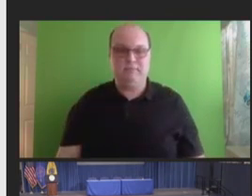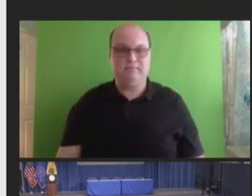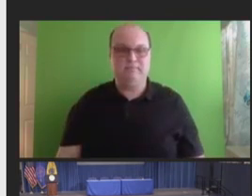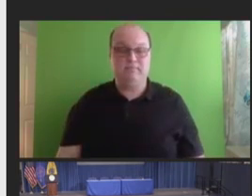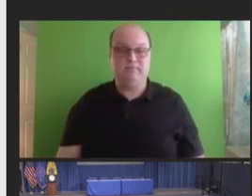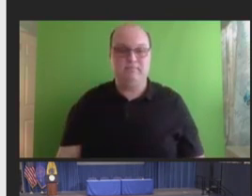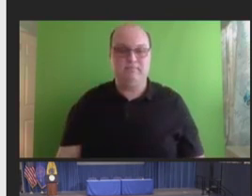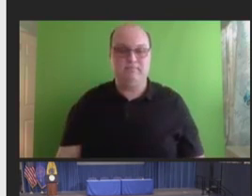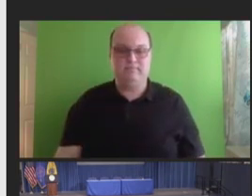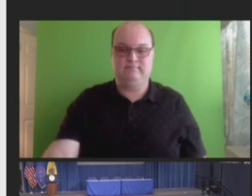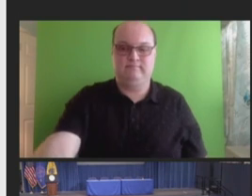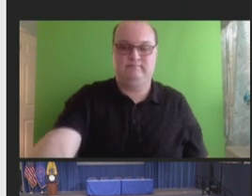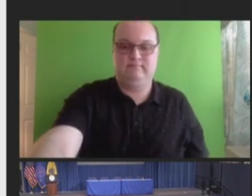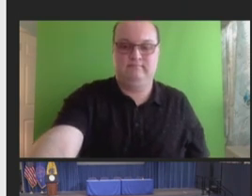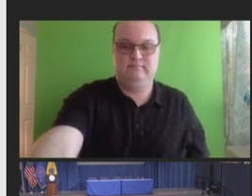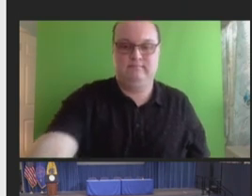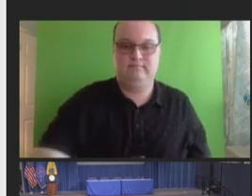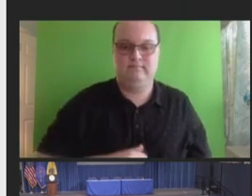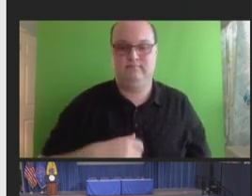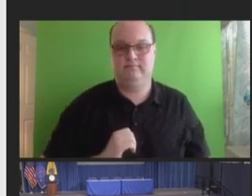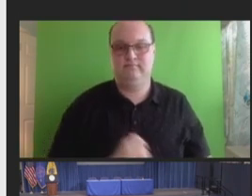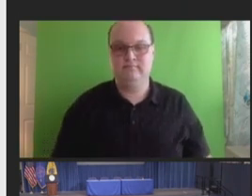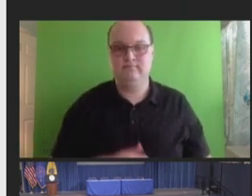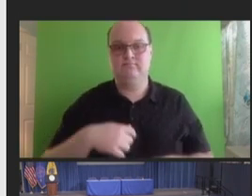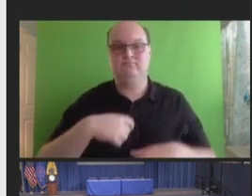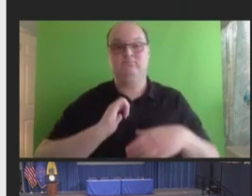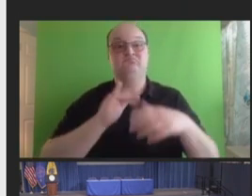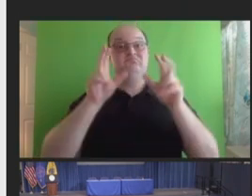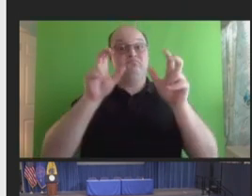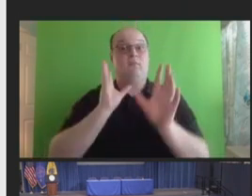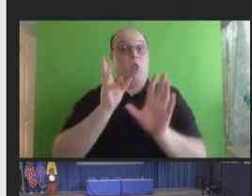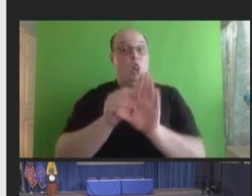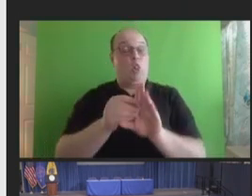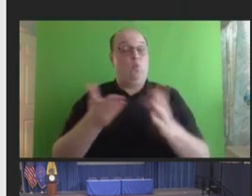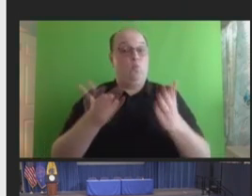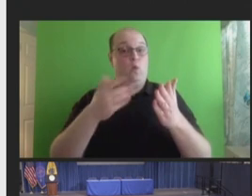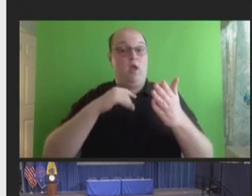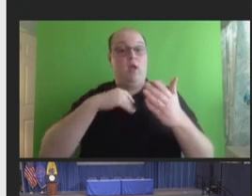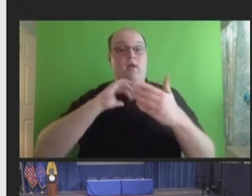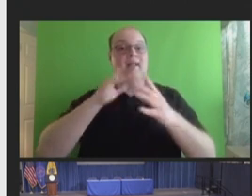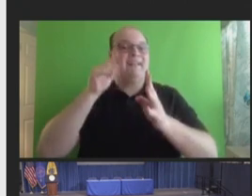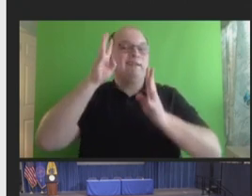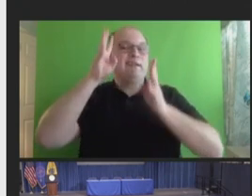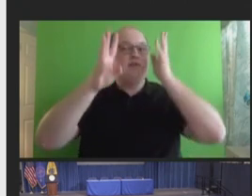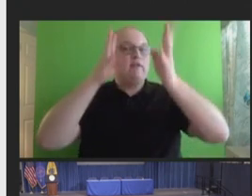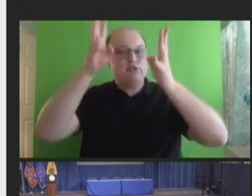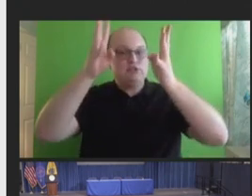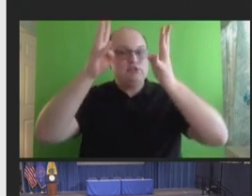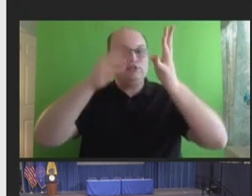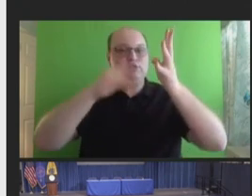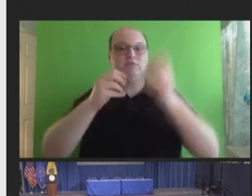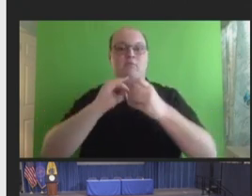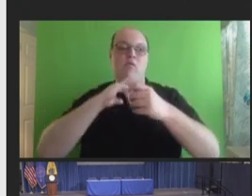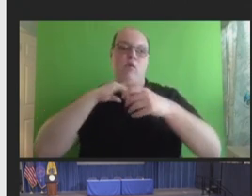The topics for exploration of the subcommittee include innovations for more rapid detection